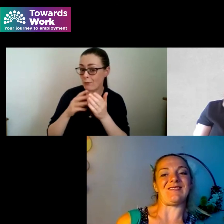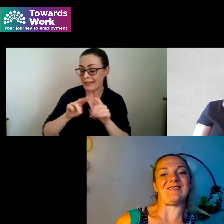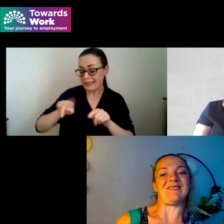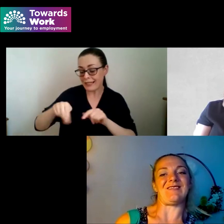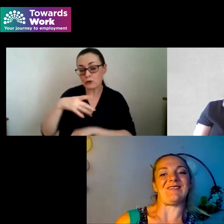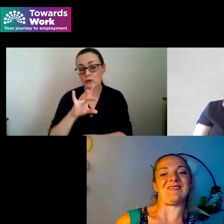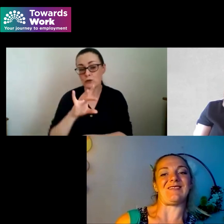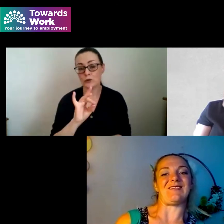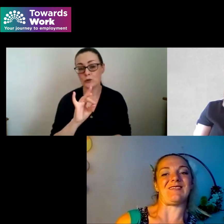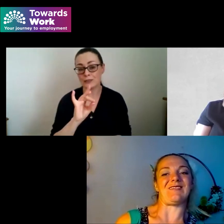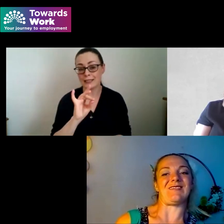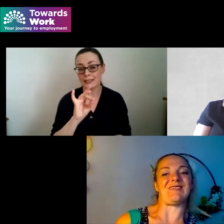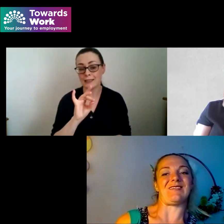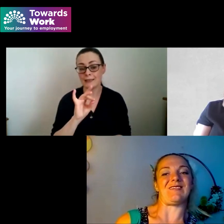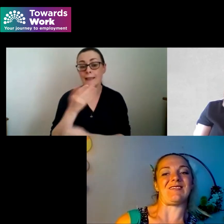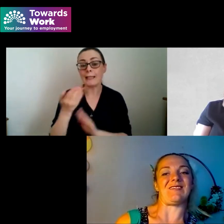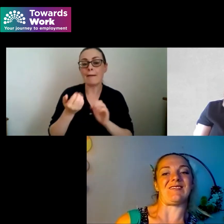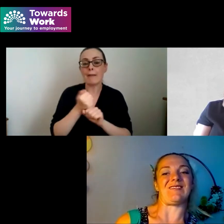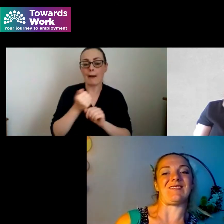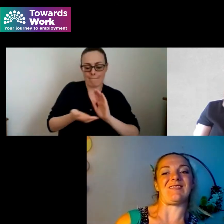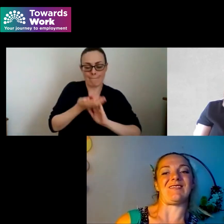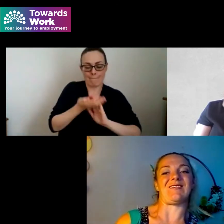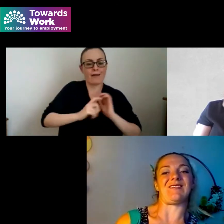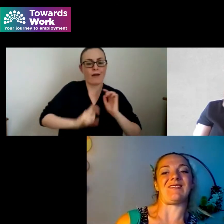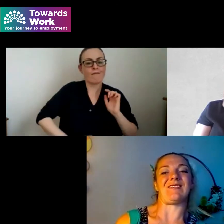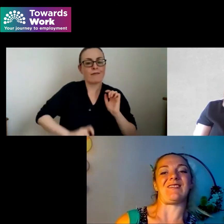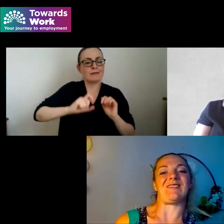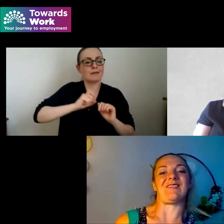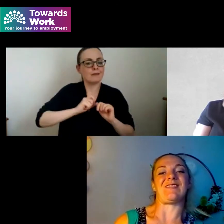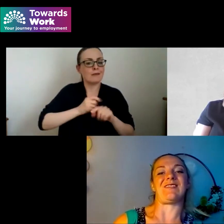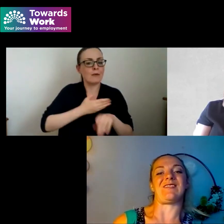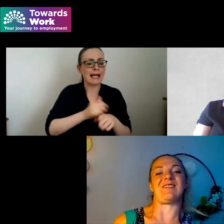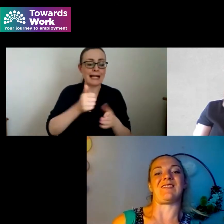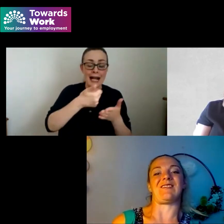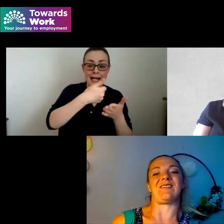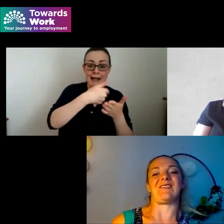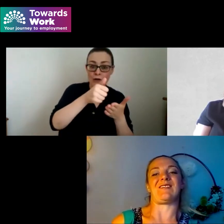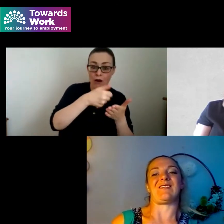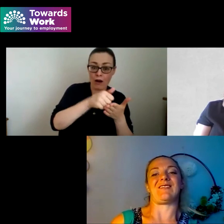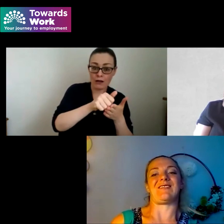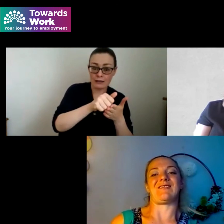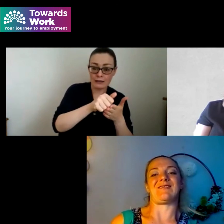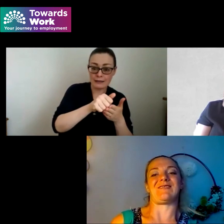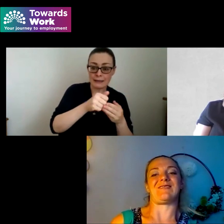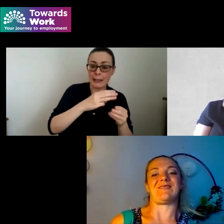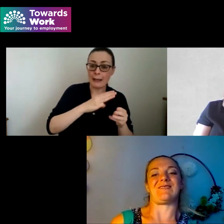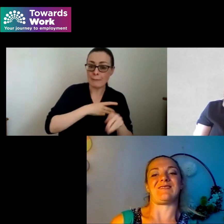and it's about building confidence and so we're starting at 11 am please do check it out on our